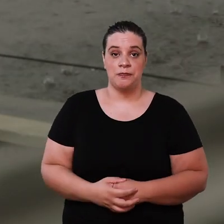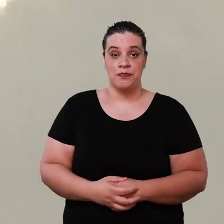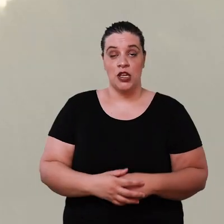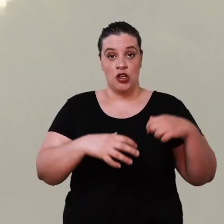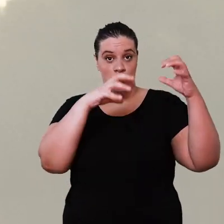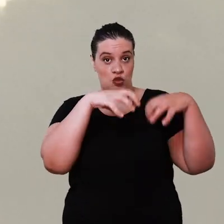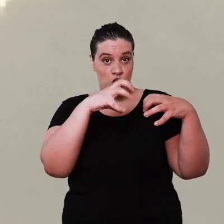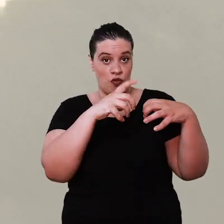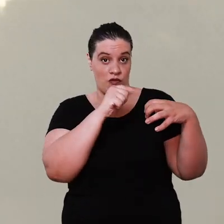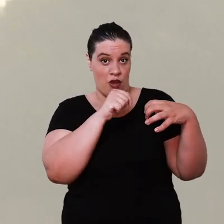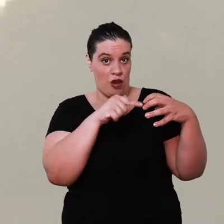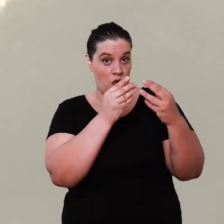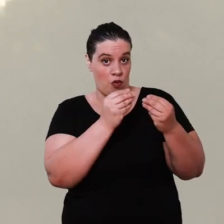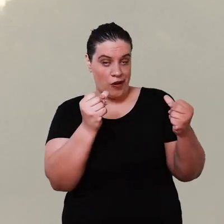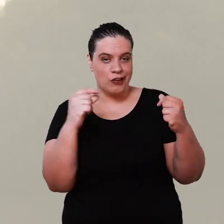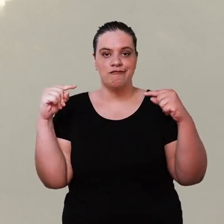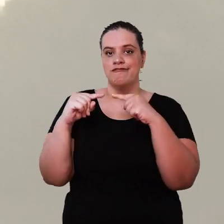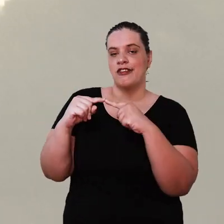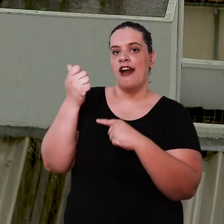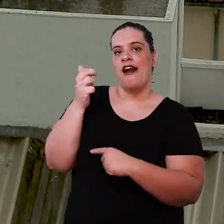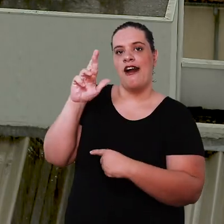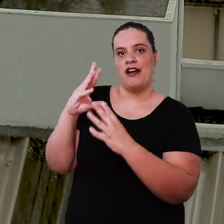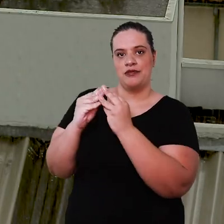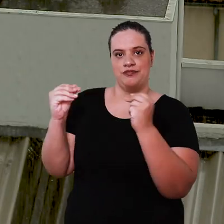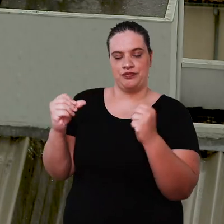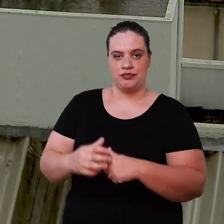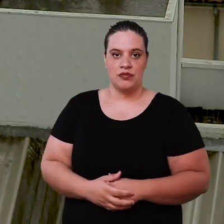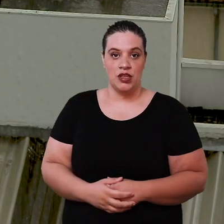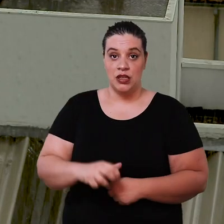is related to air quality so if you live in the urban center